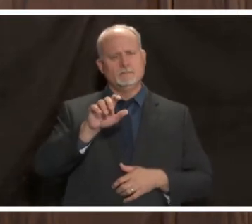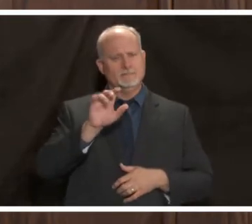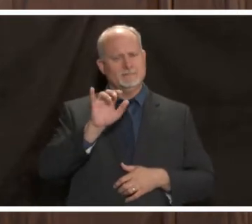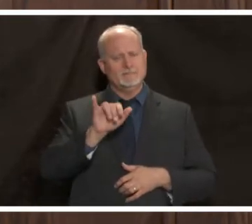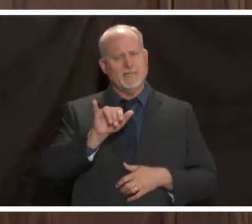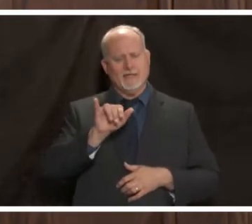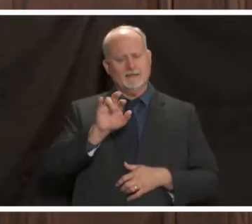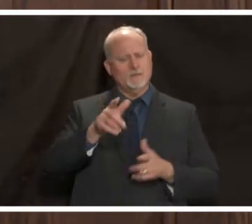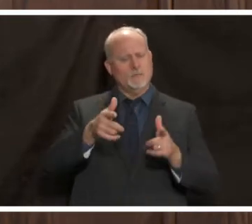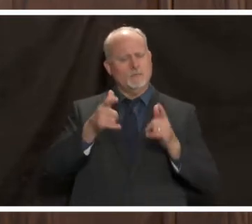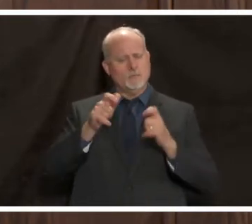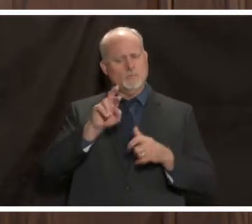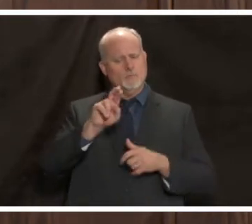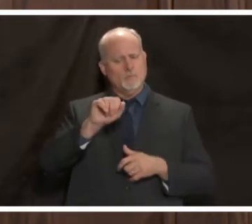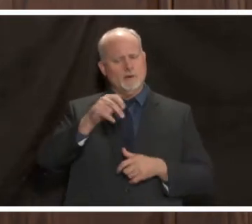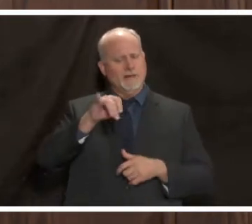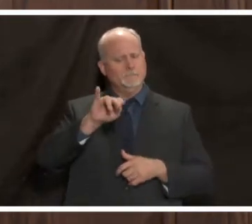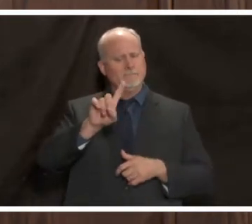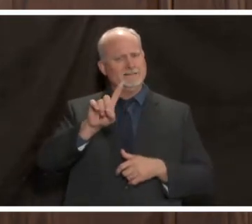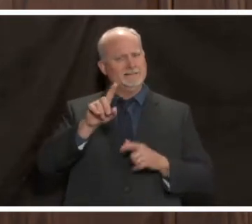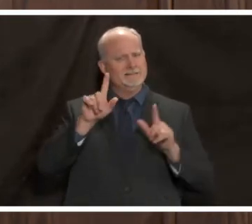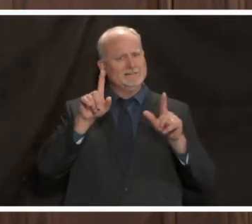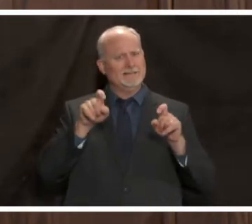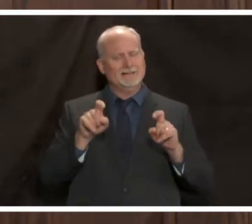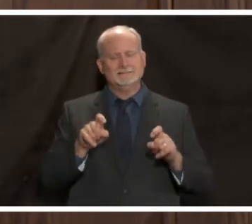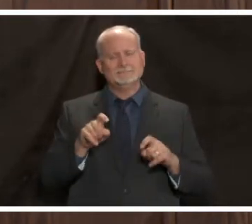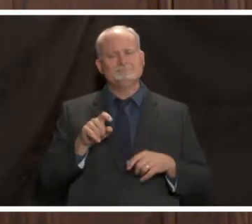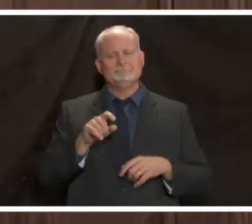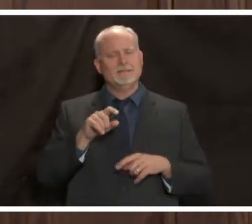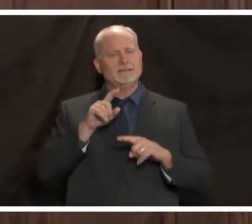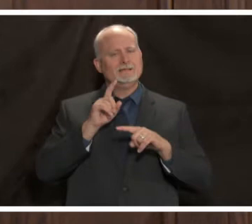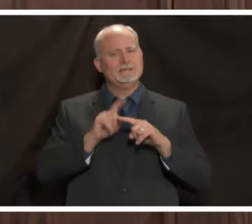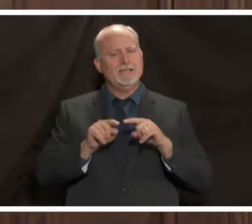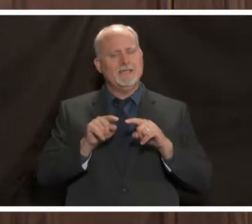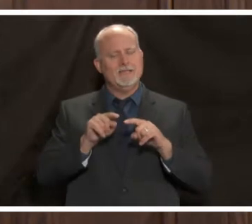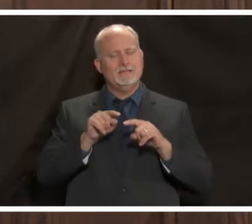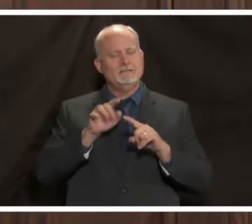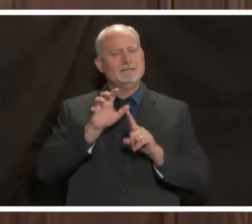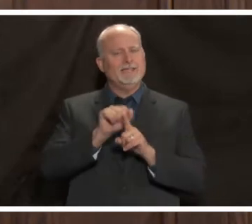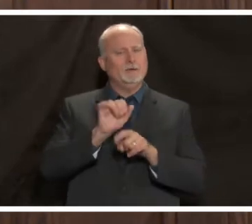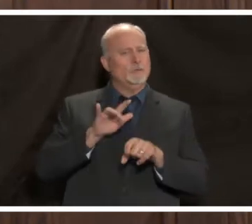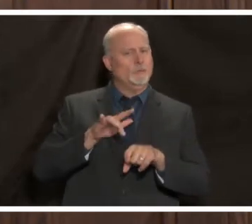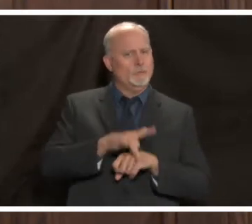as good as picking up very early infection or infection where somebody doesn't have symptoms